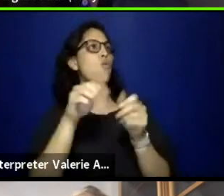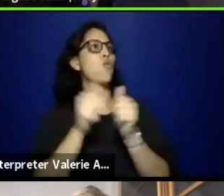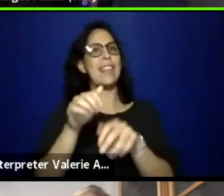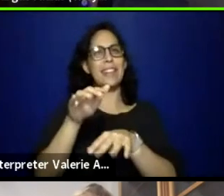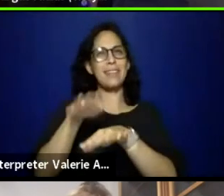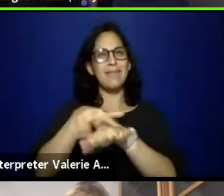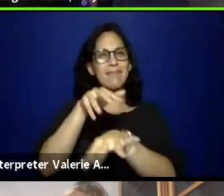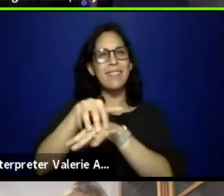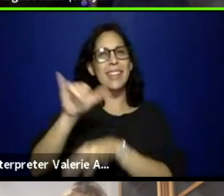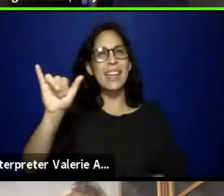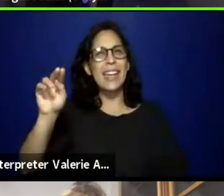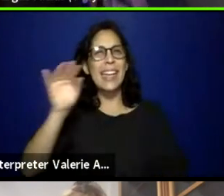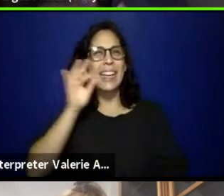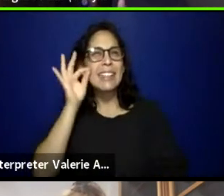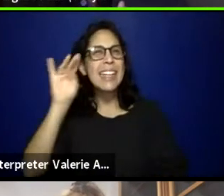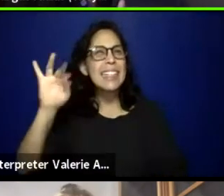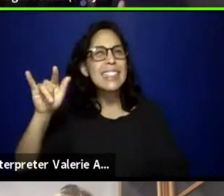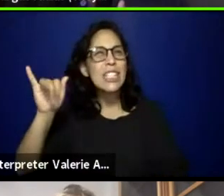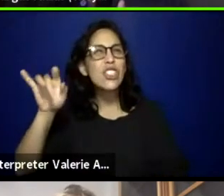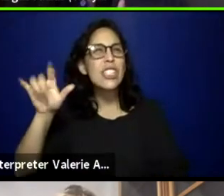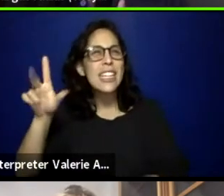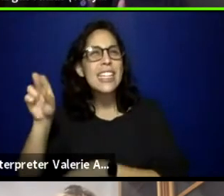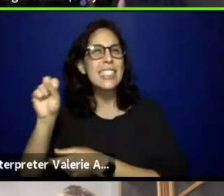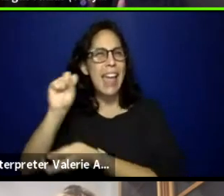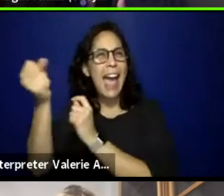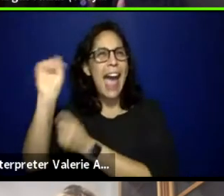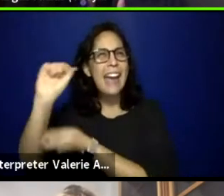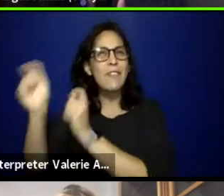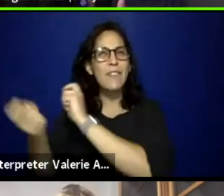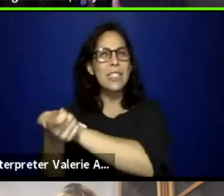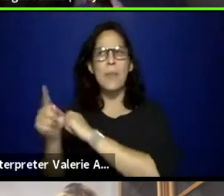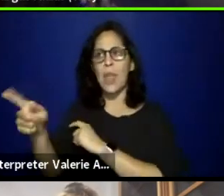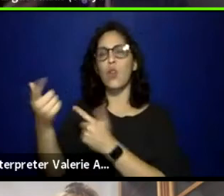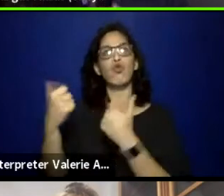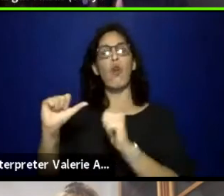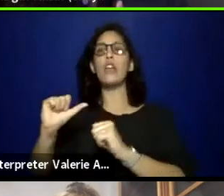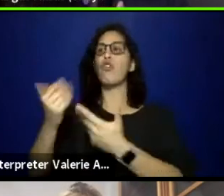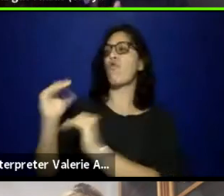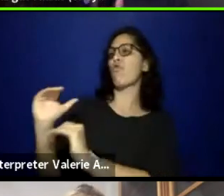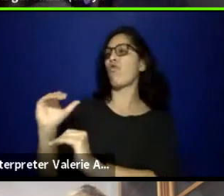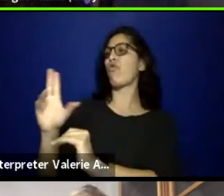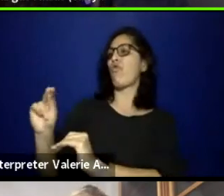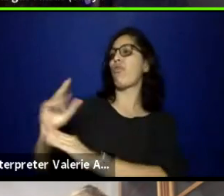And so that's another red flag is how are these folks showing up?